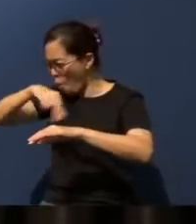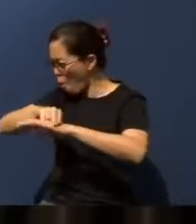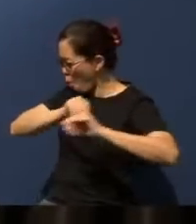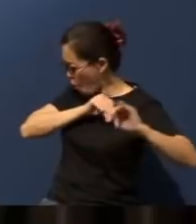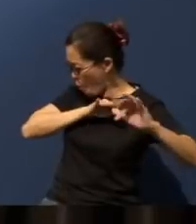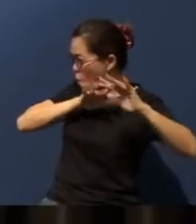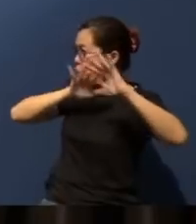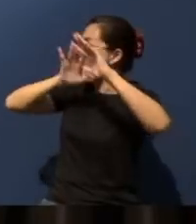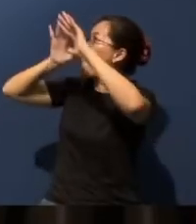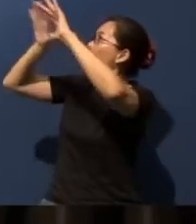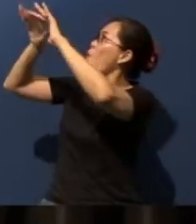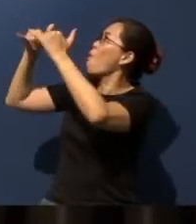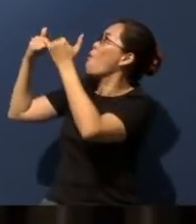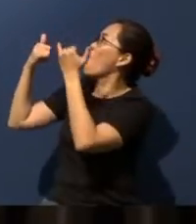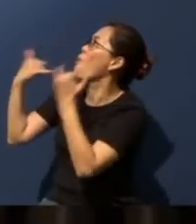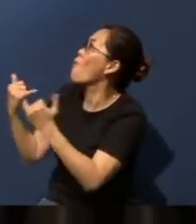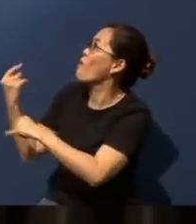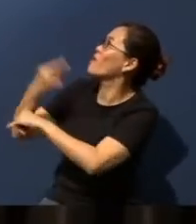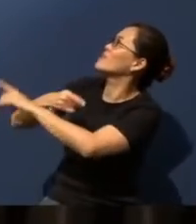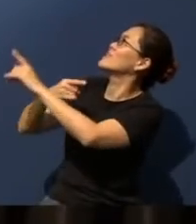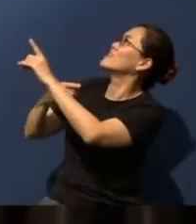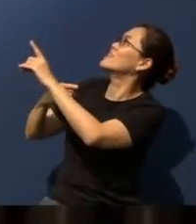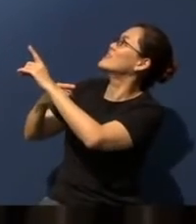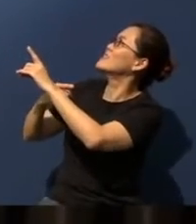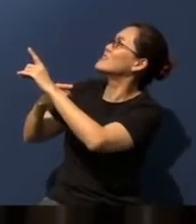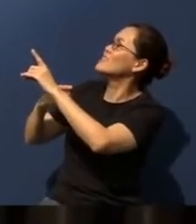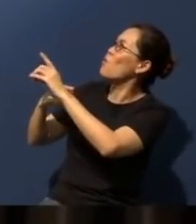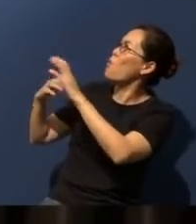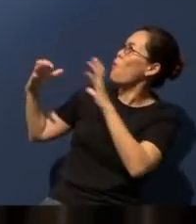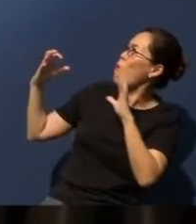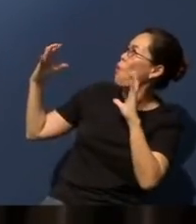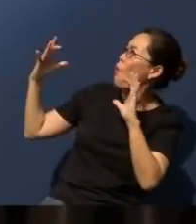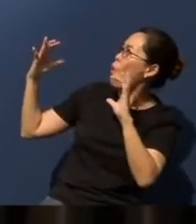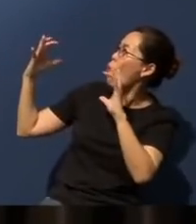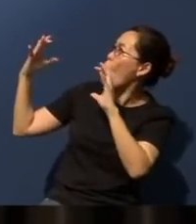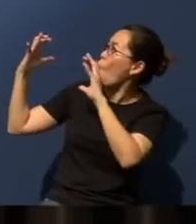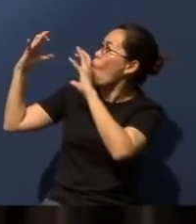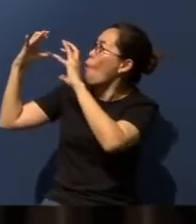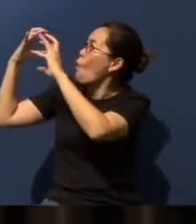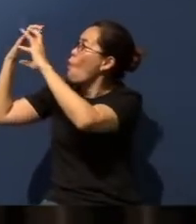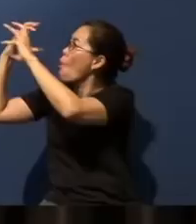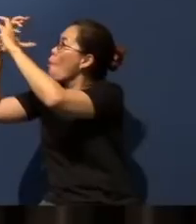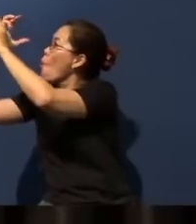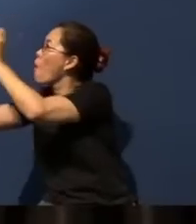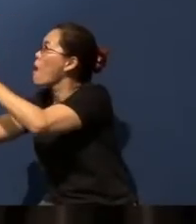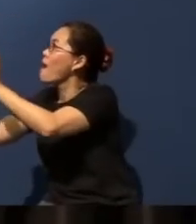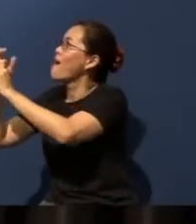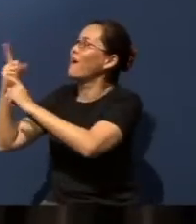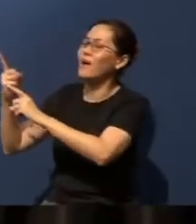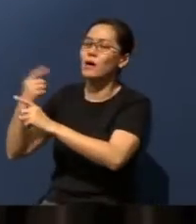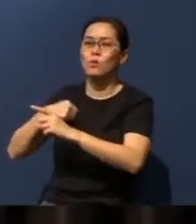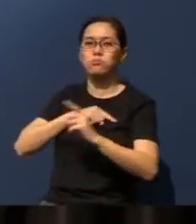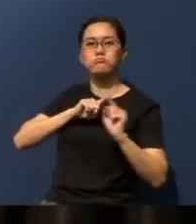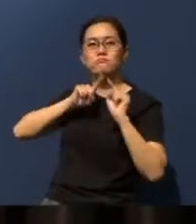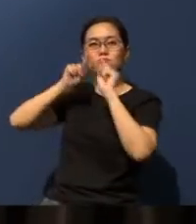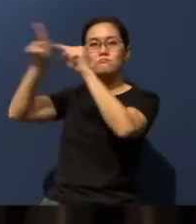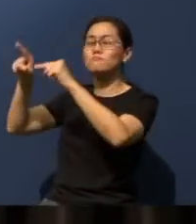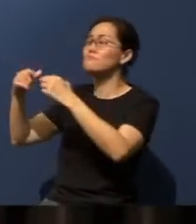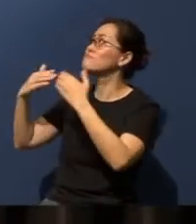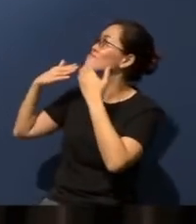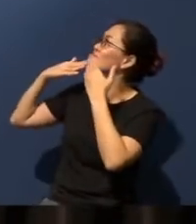very day, like an unseen magnetic force. And as we come, we gratefully proclaim to one another,